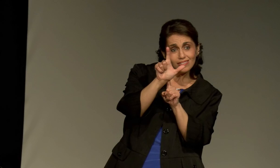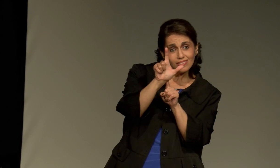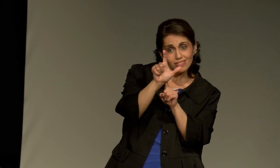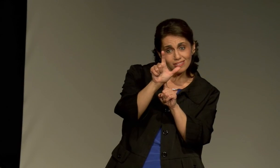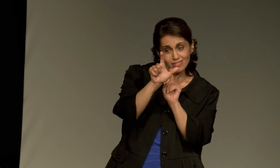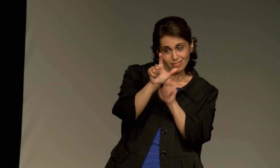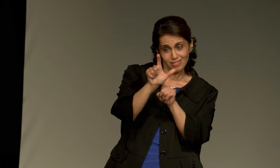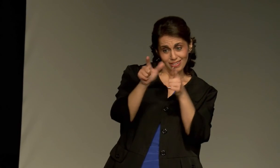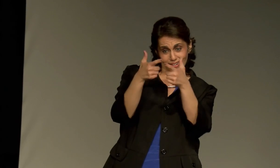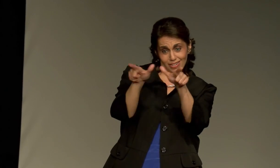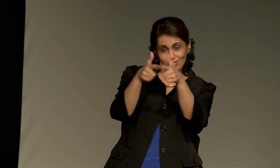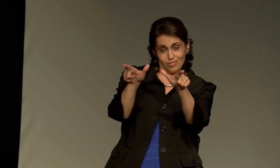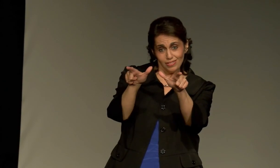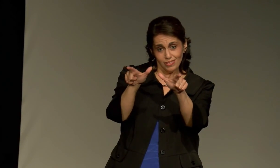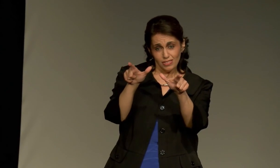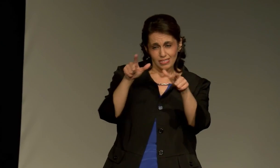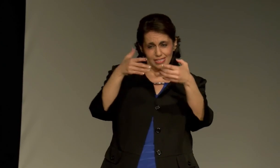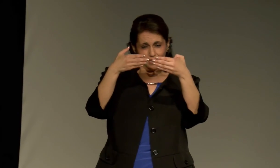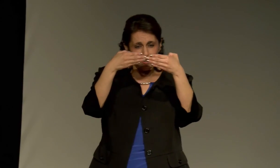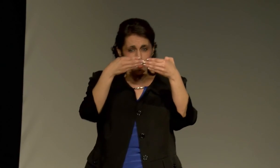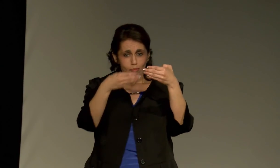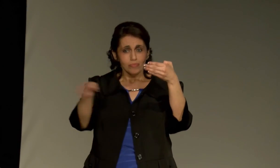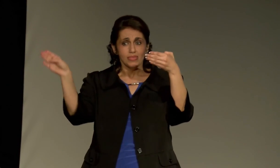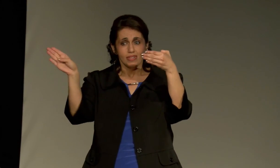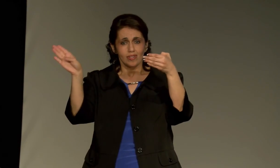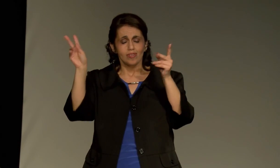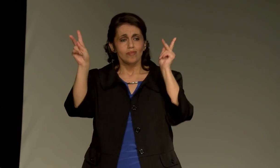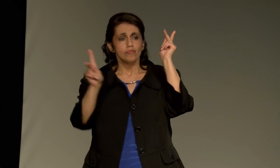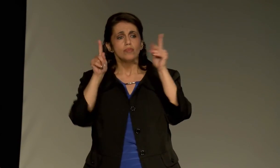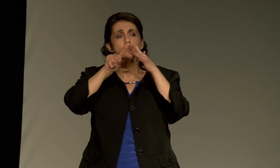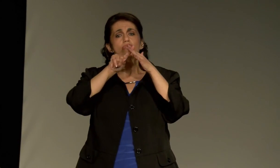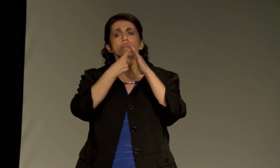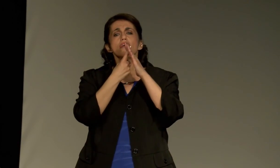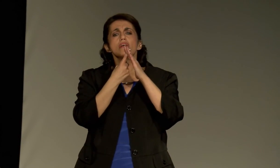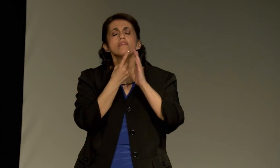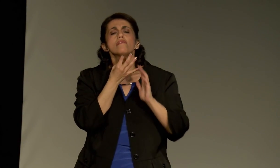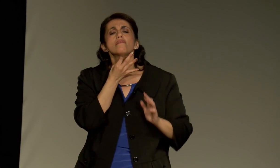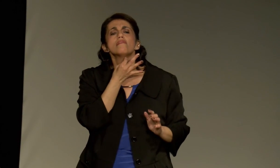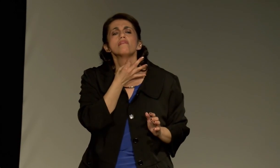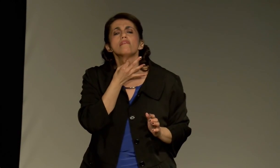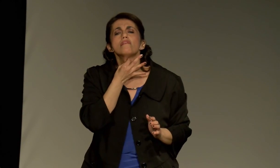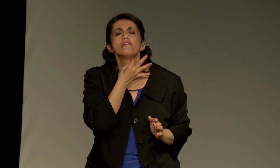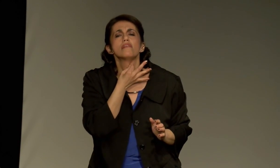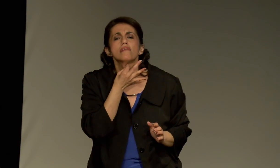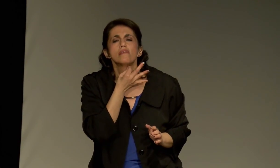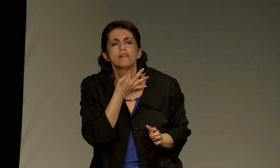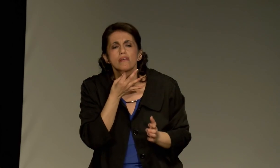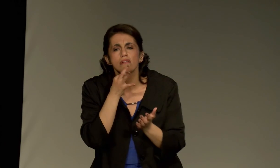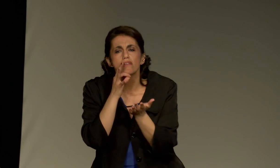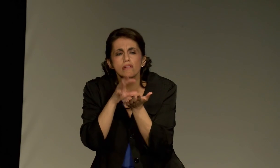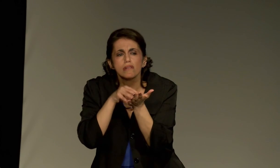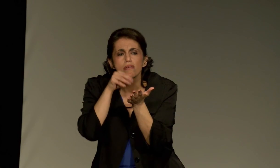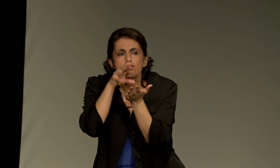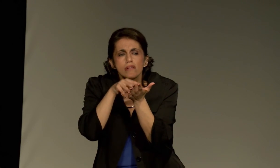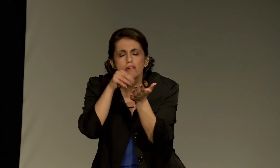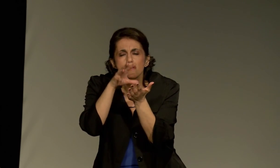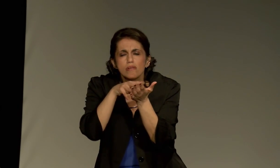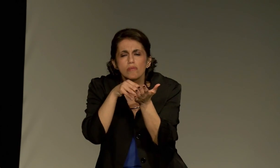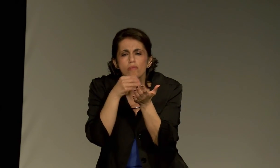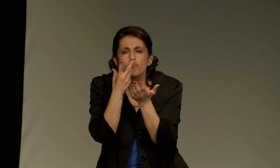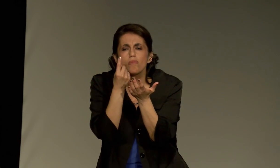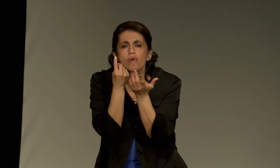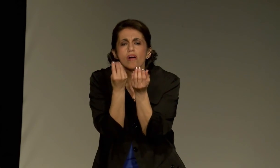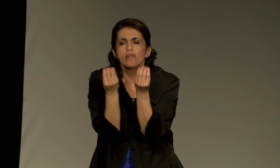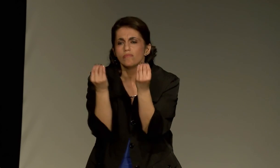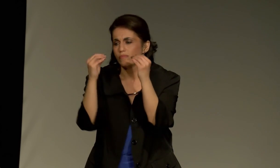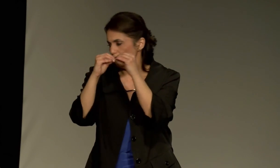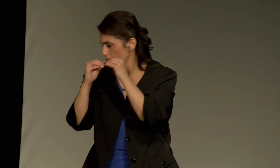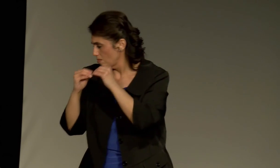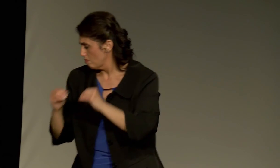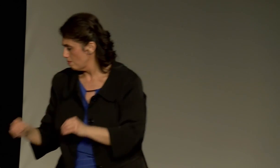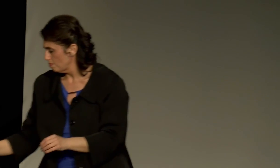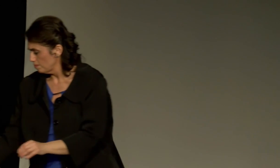Again, American Sign Language opened that door, gave people that interest, and led to